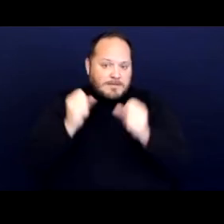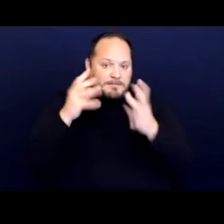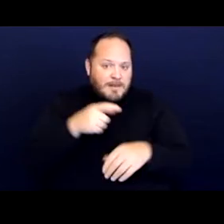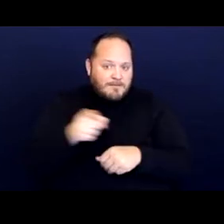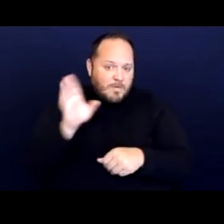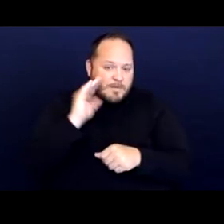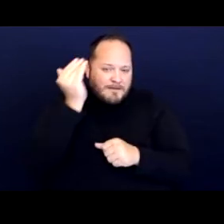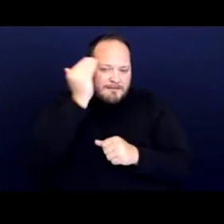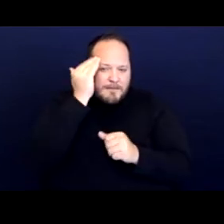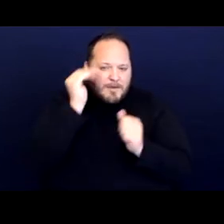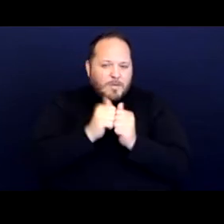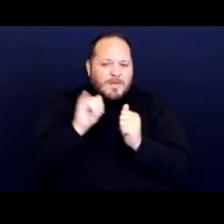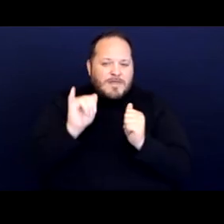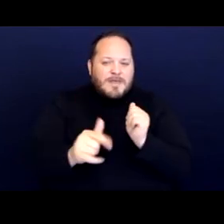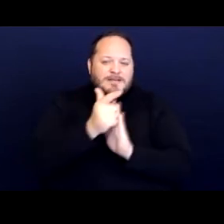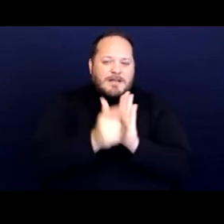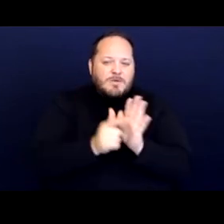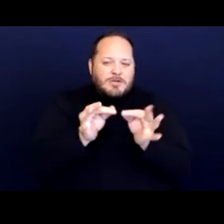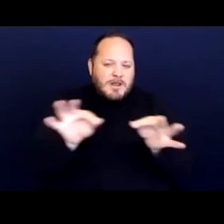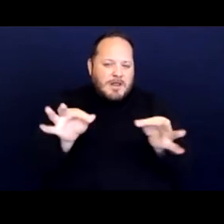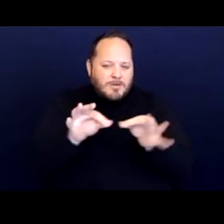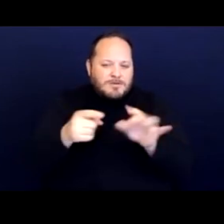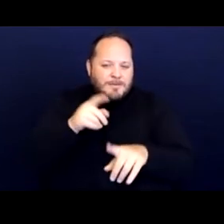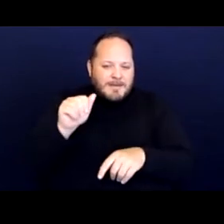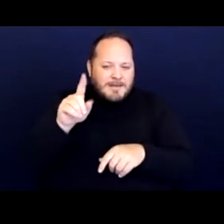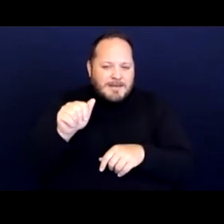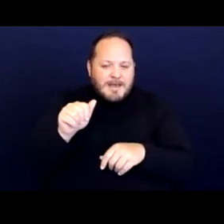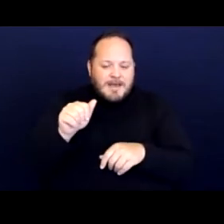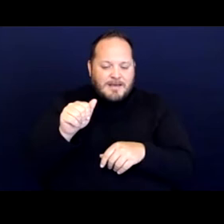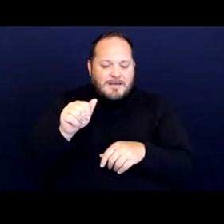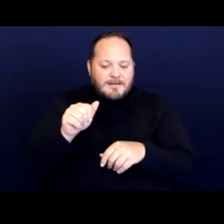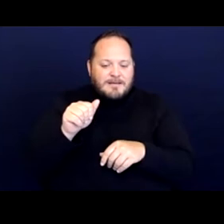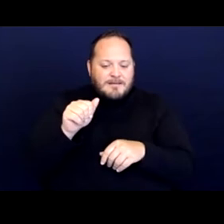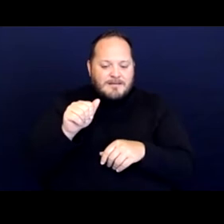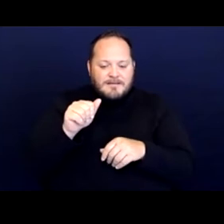with this statutory language from the ADA which states that to establish a violation